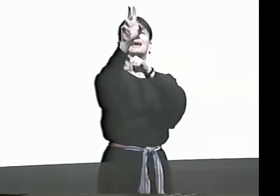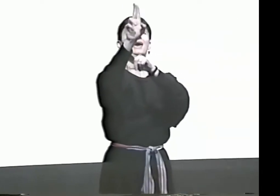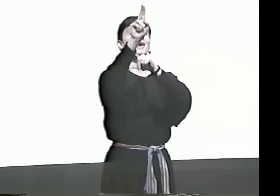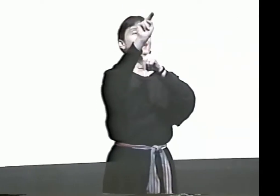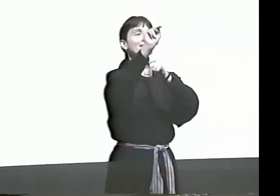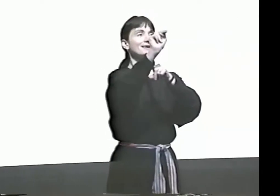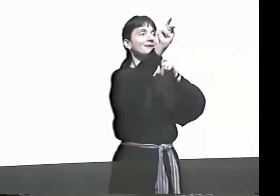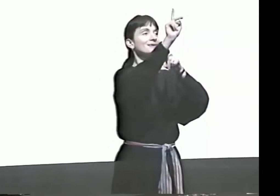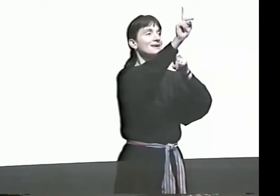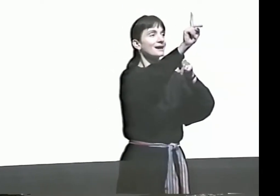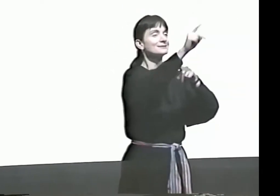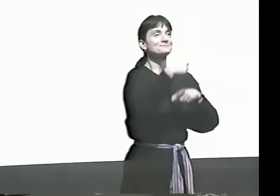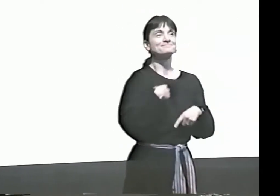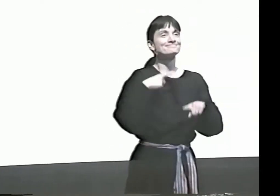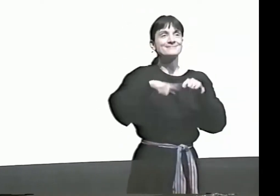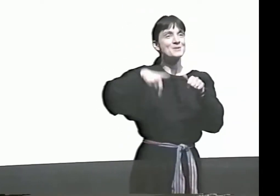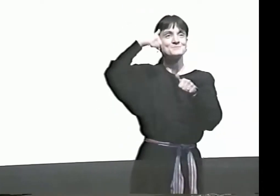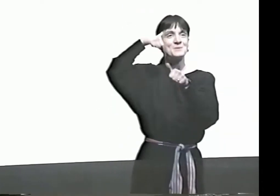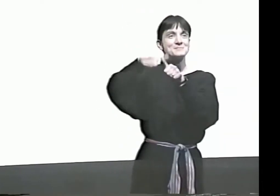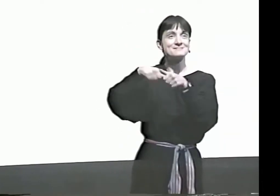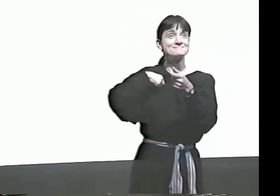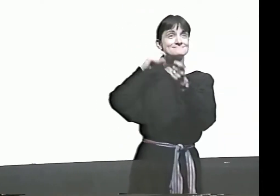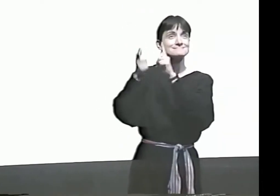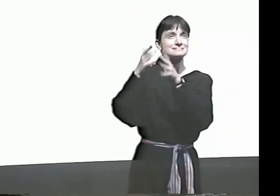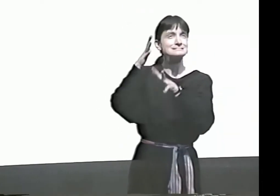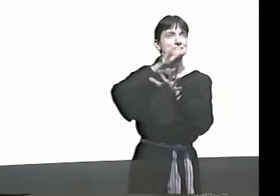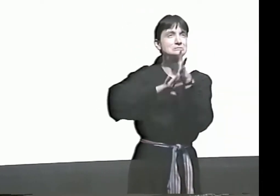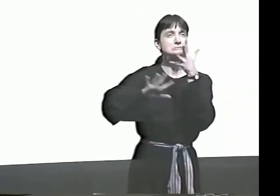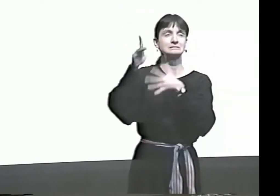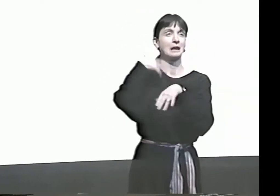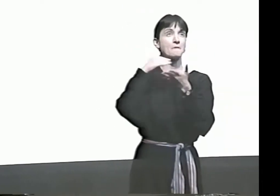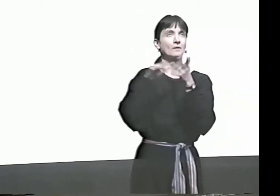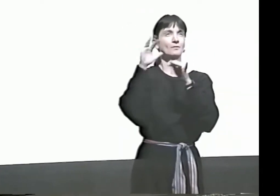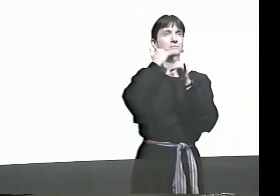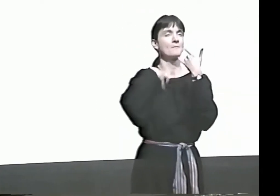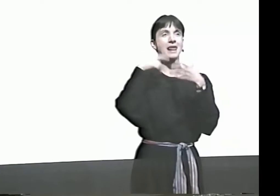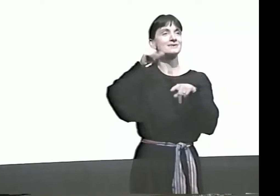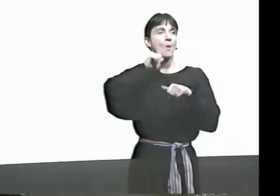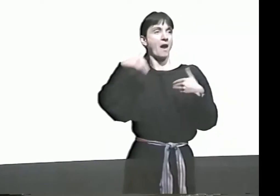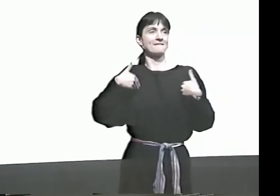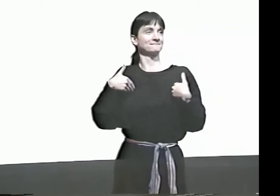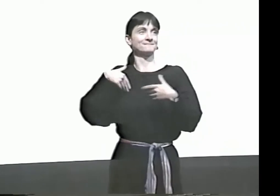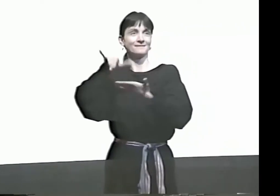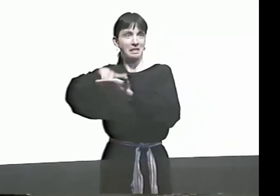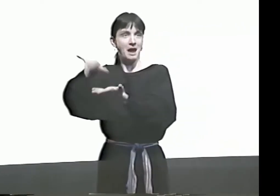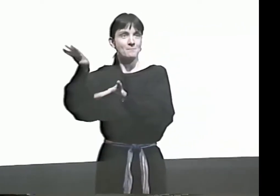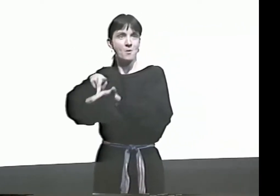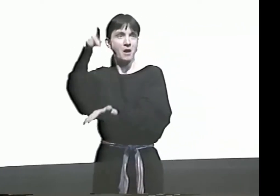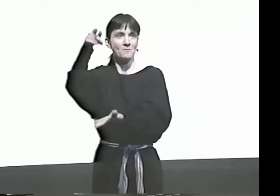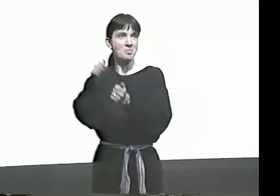AND IT'S CALLED "SKUNK." I CAN'T REMEMBER THE TRANSLATION NOW,